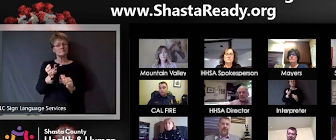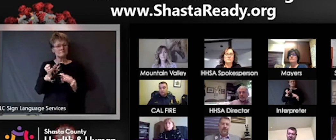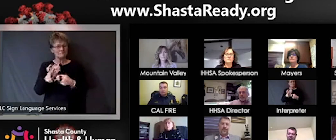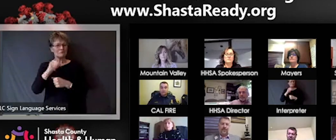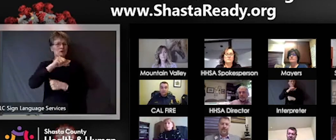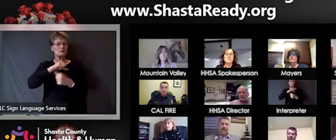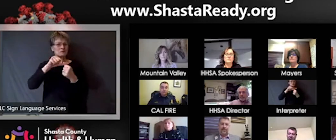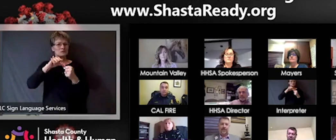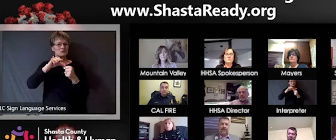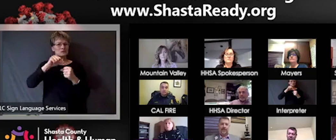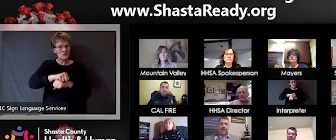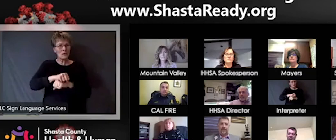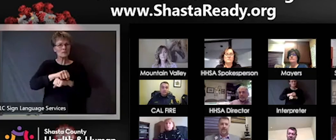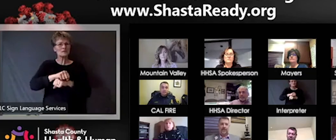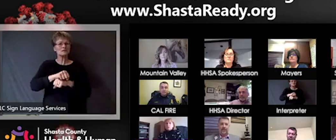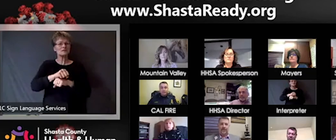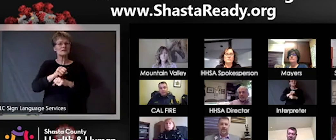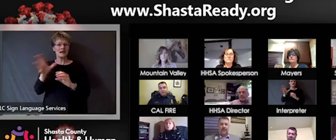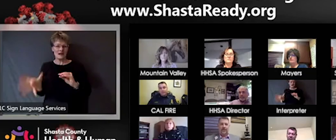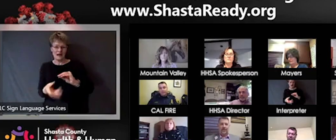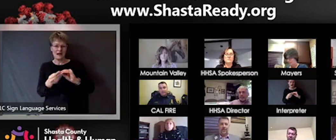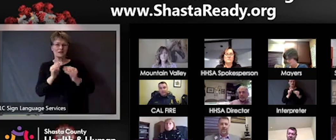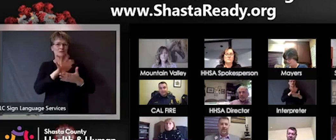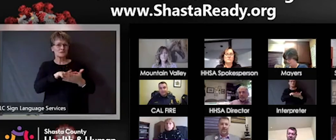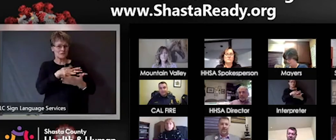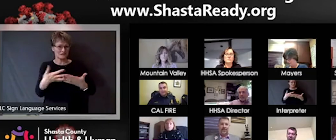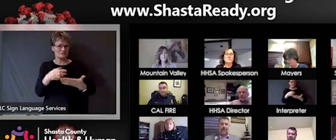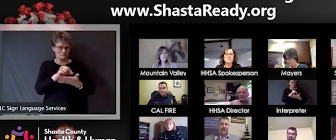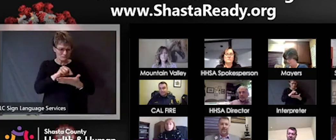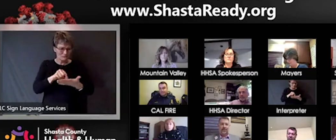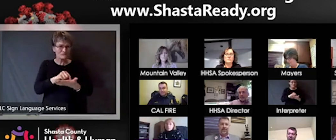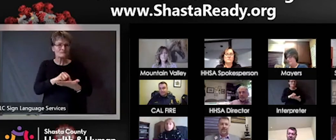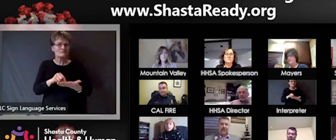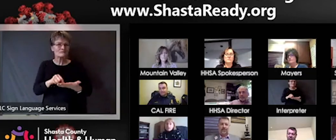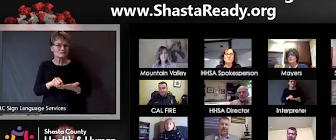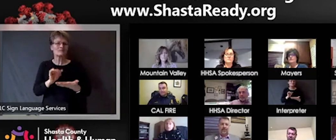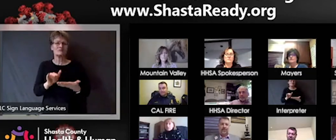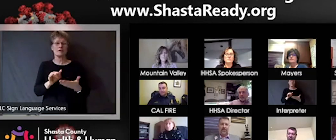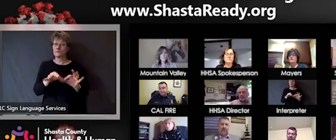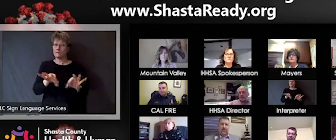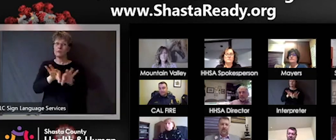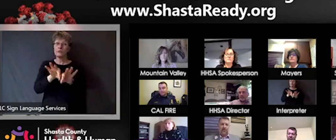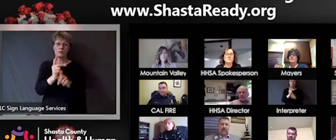social and connect with others is really important at this time and if